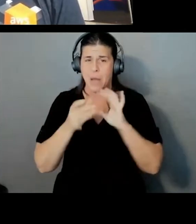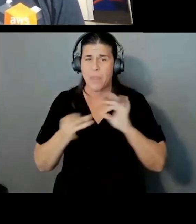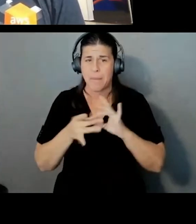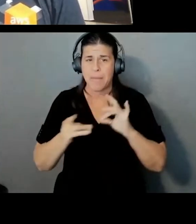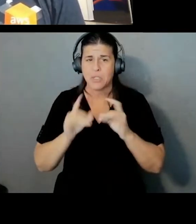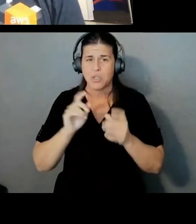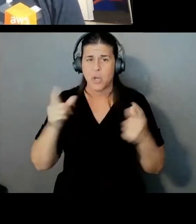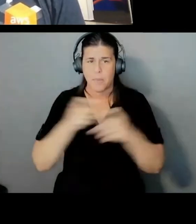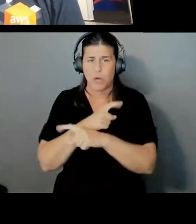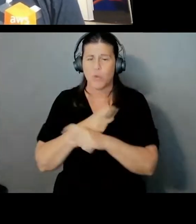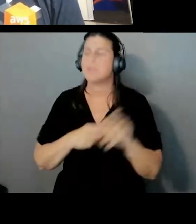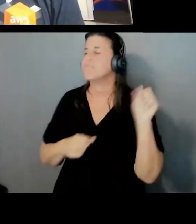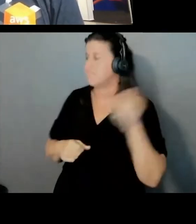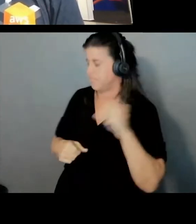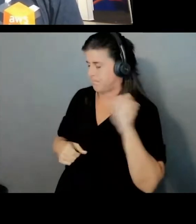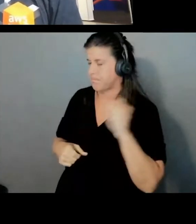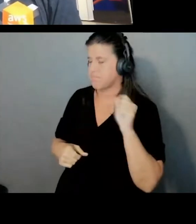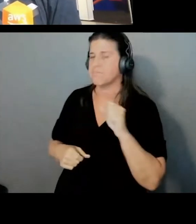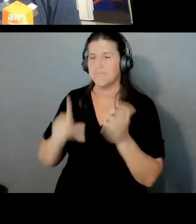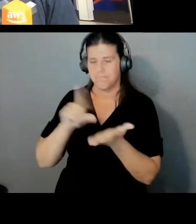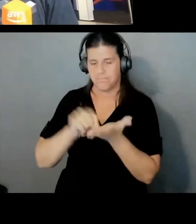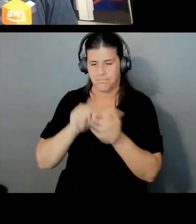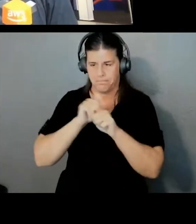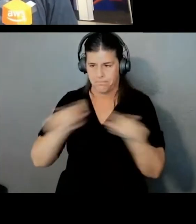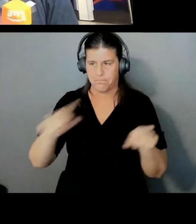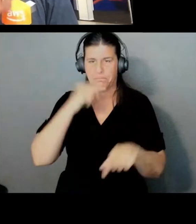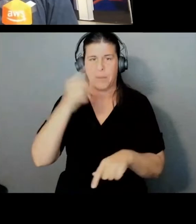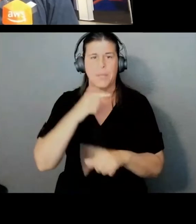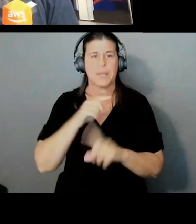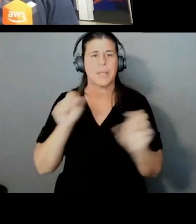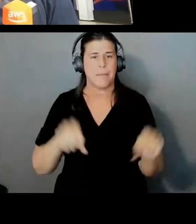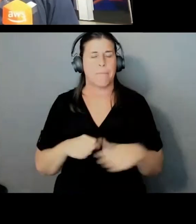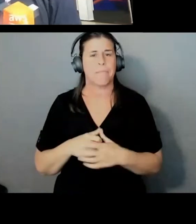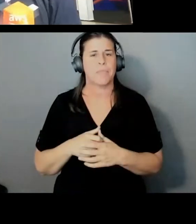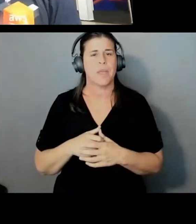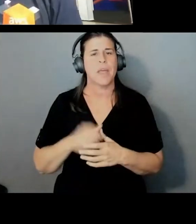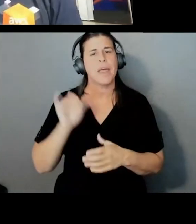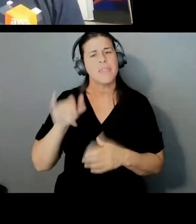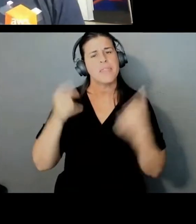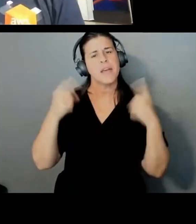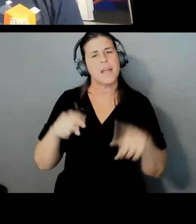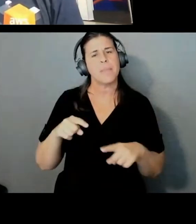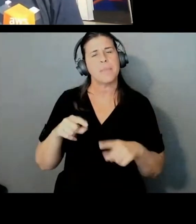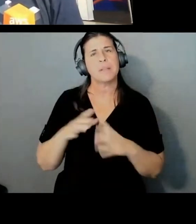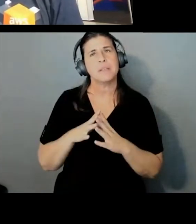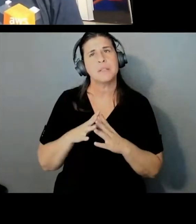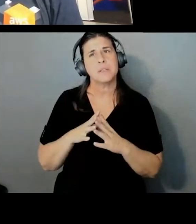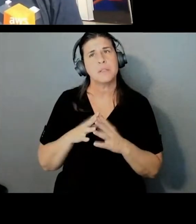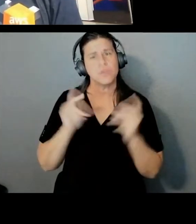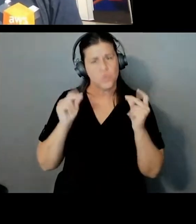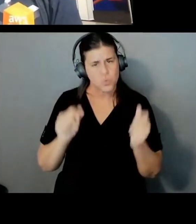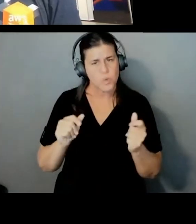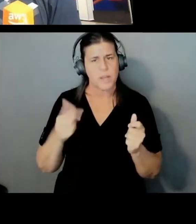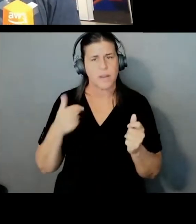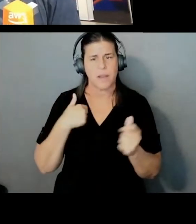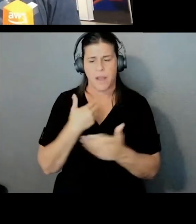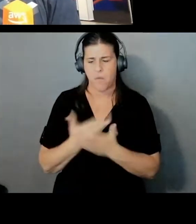I think that happened pretty rapidly when I got here. That was one of the first things we decided to do,